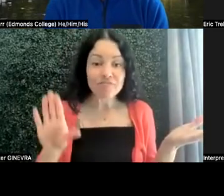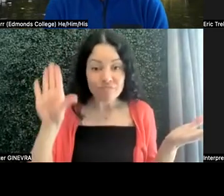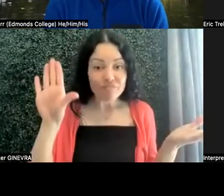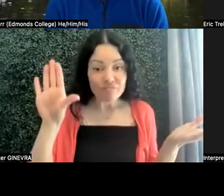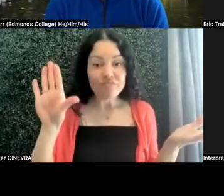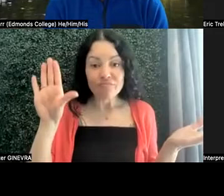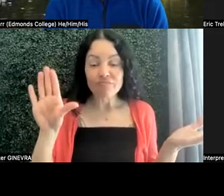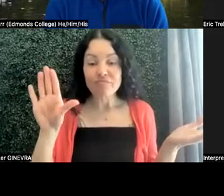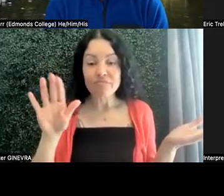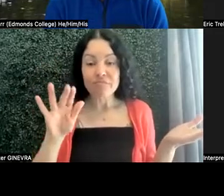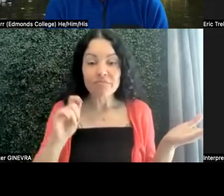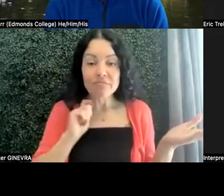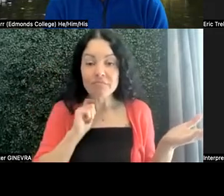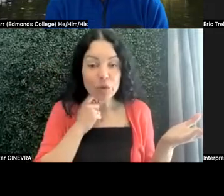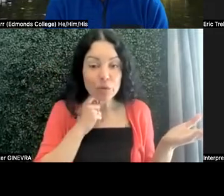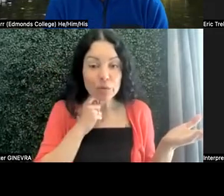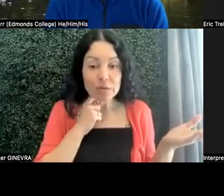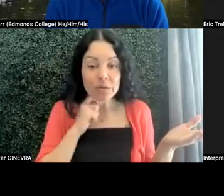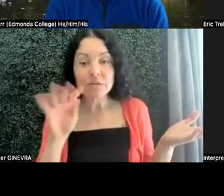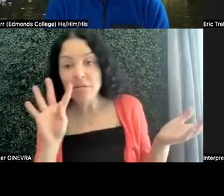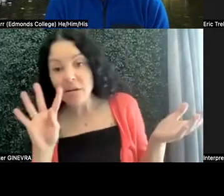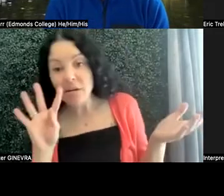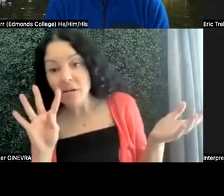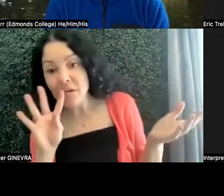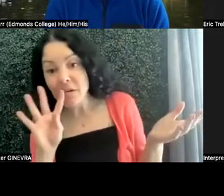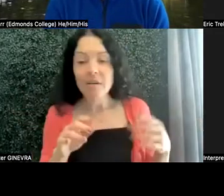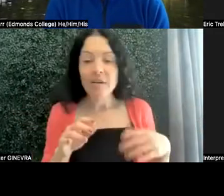unmute, or post something, and I'll